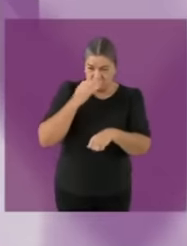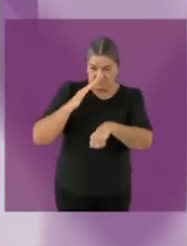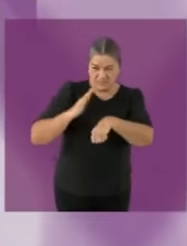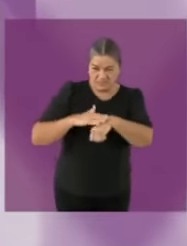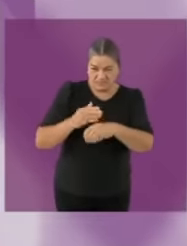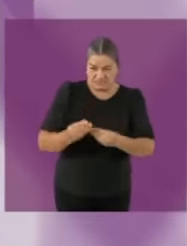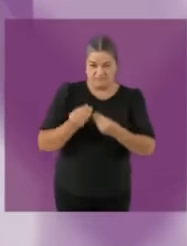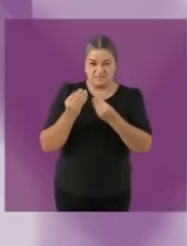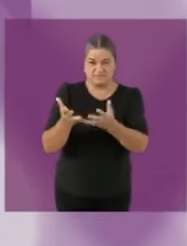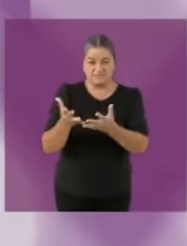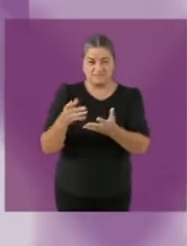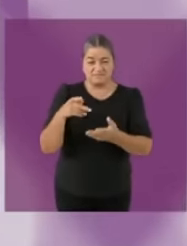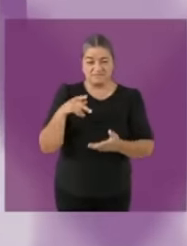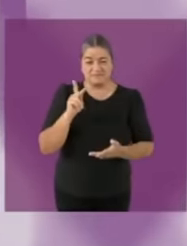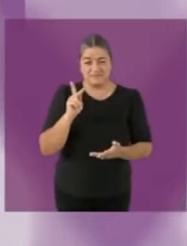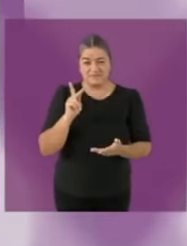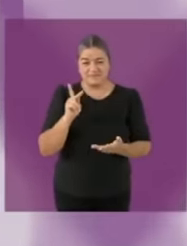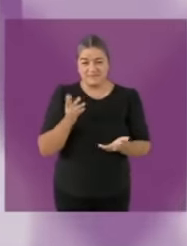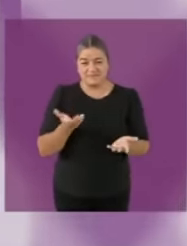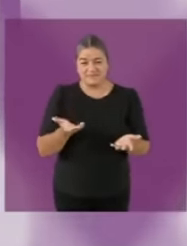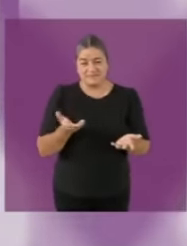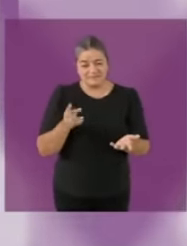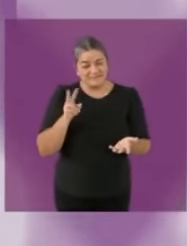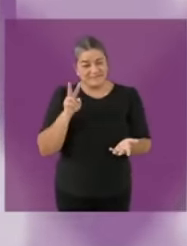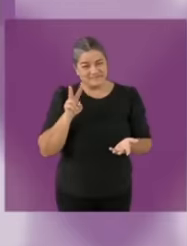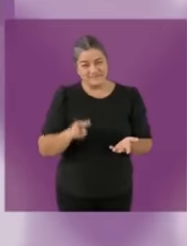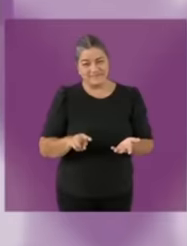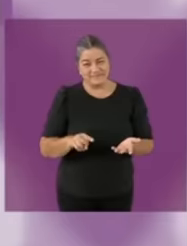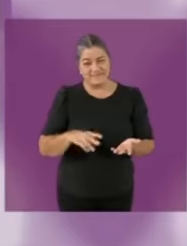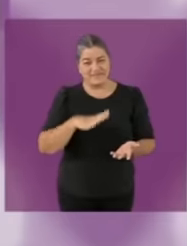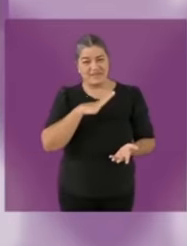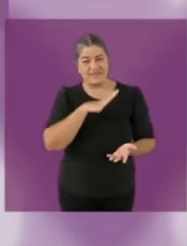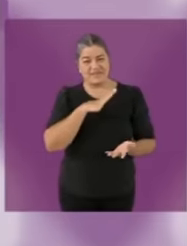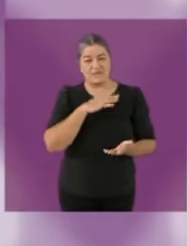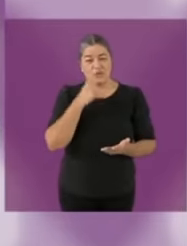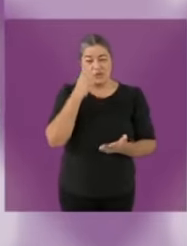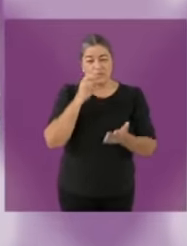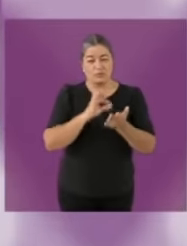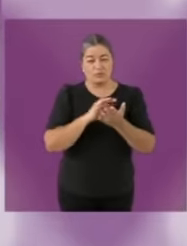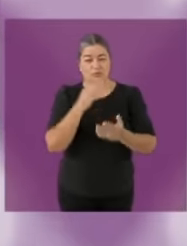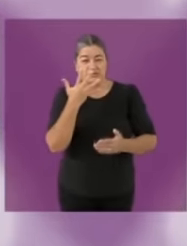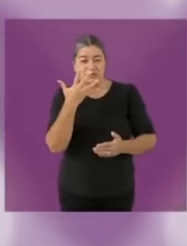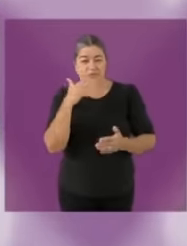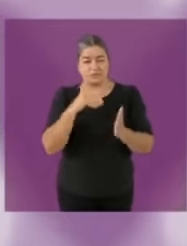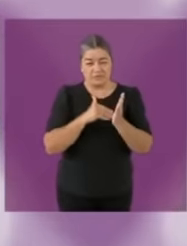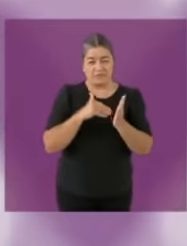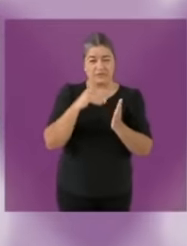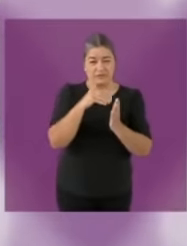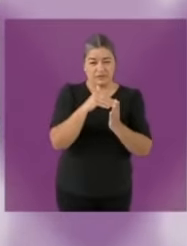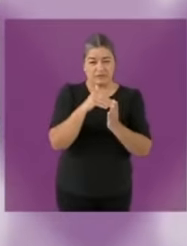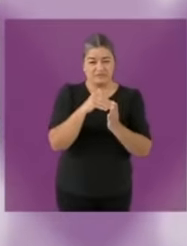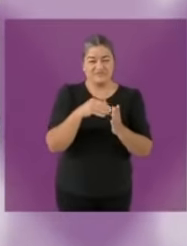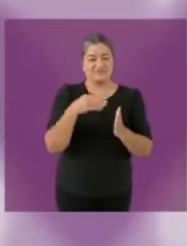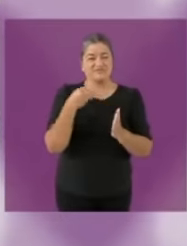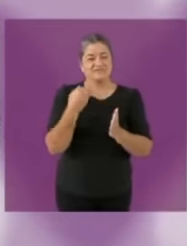million young people between 15 and 18 years old who do not have access to high school or who have left it, we have